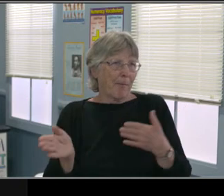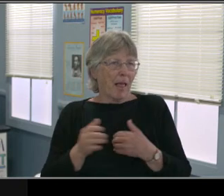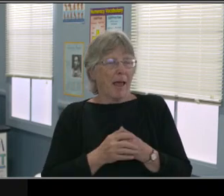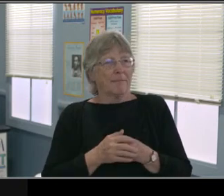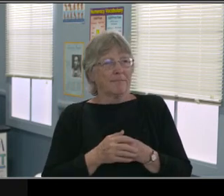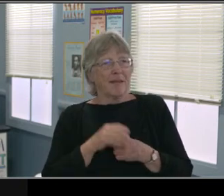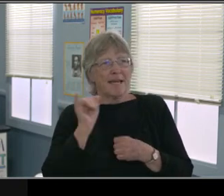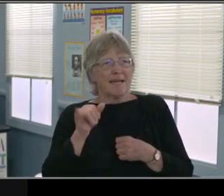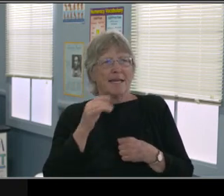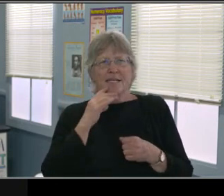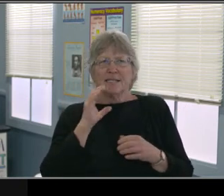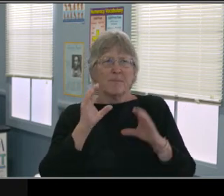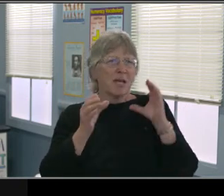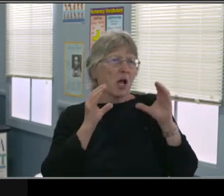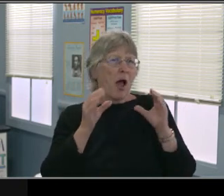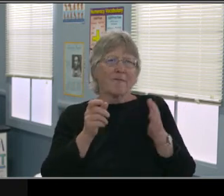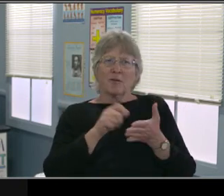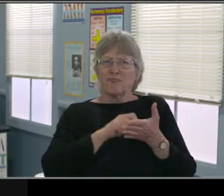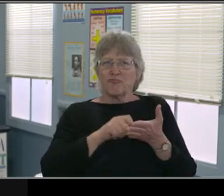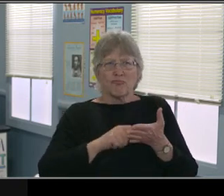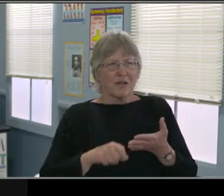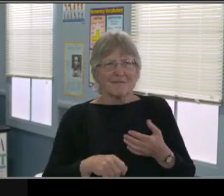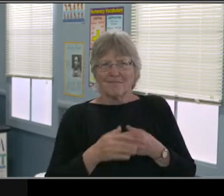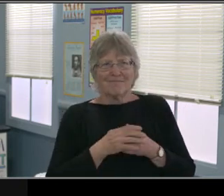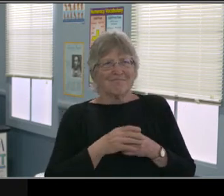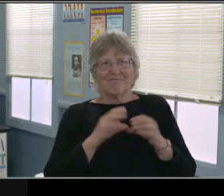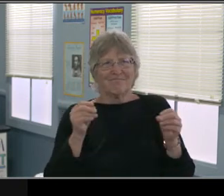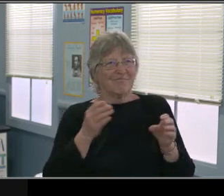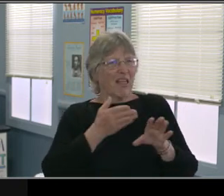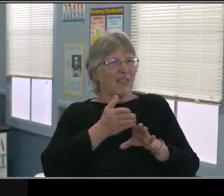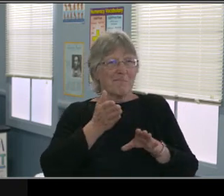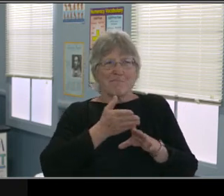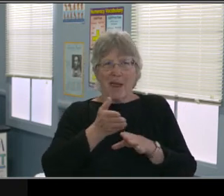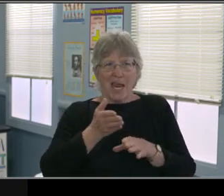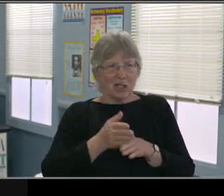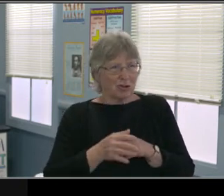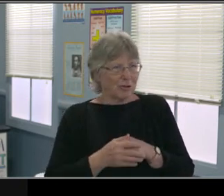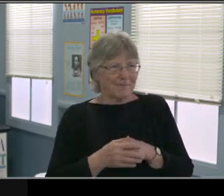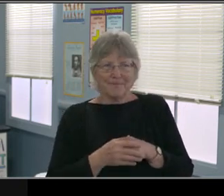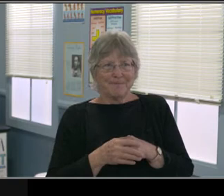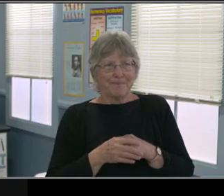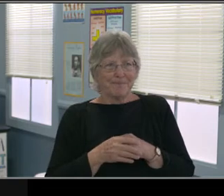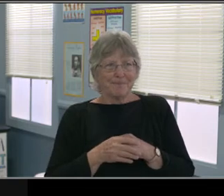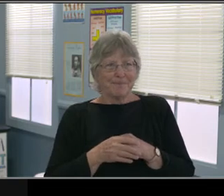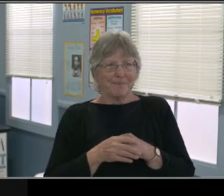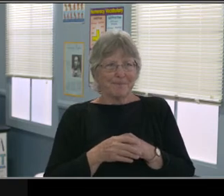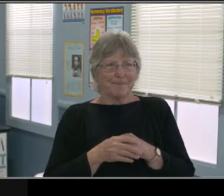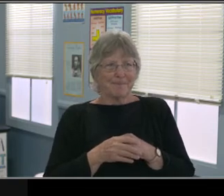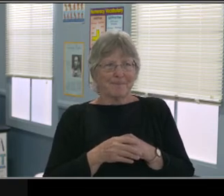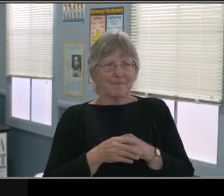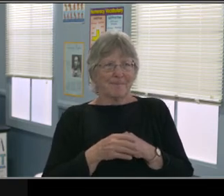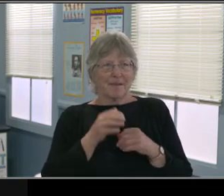but more aware of what a disability really means and what the teachers, if you're in the room